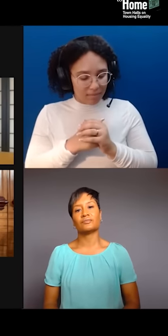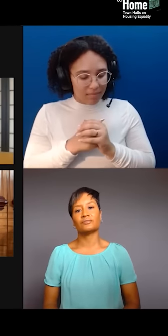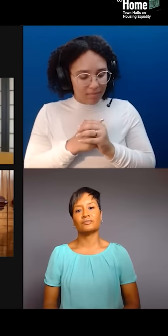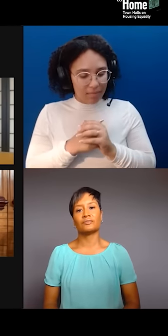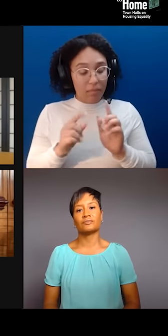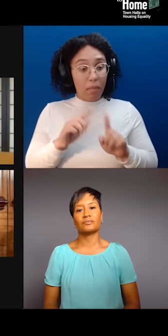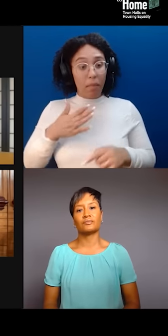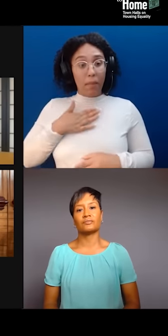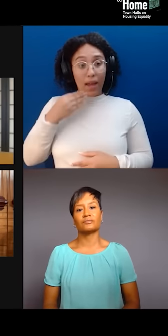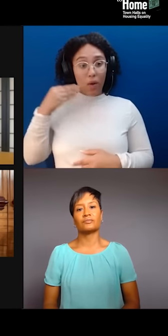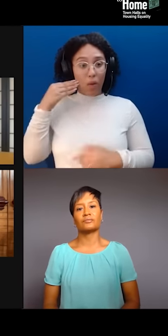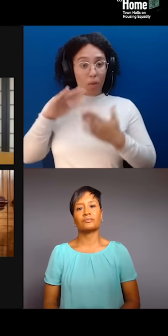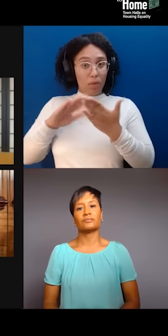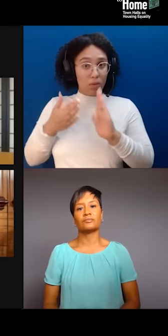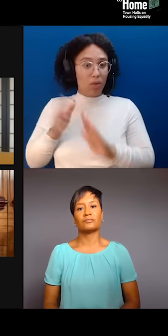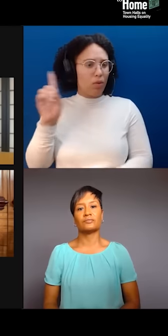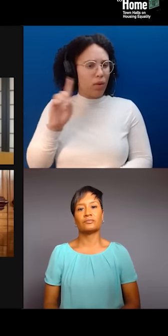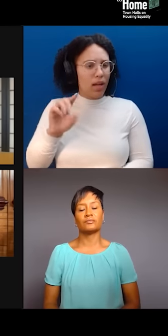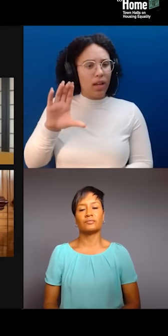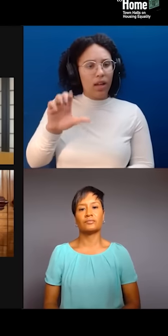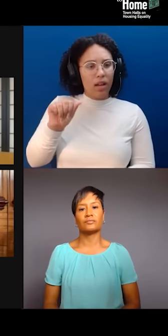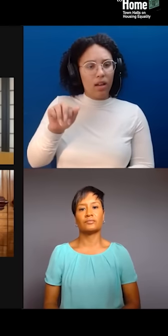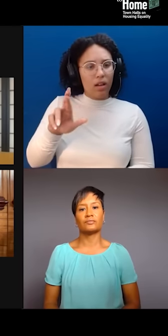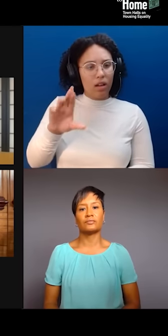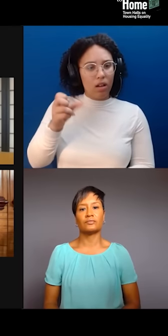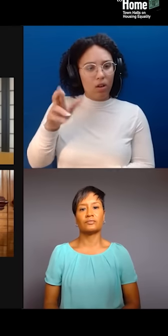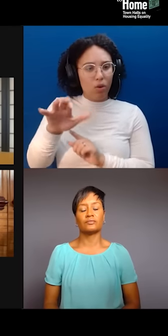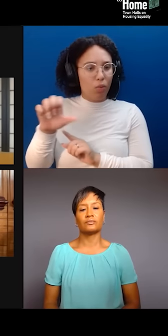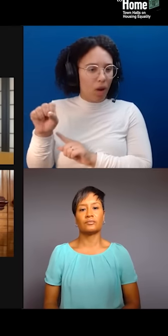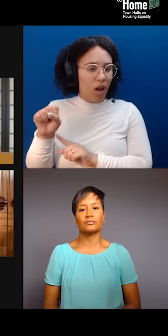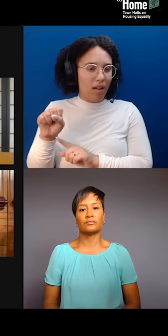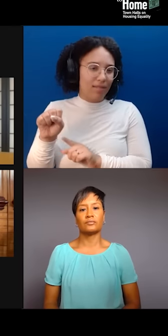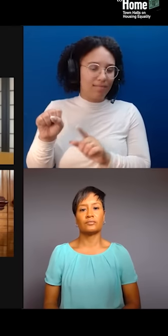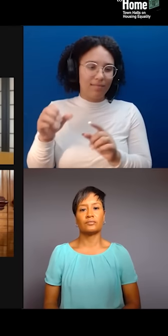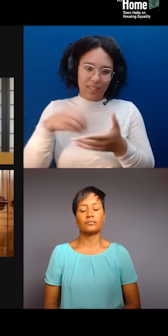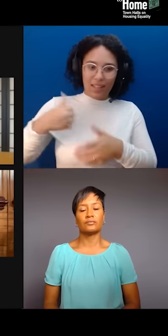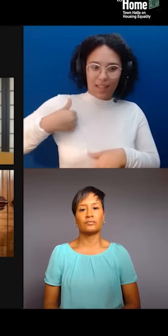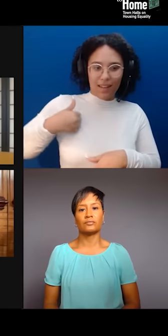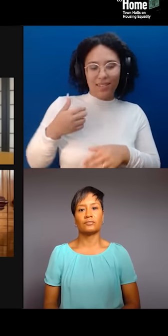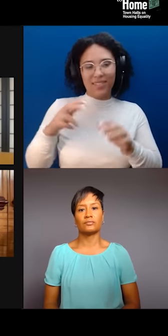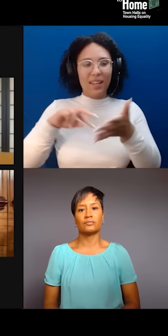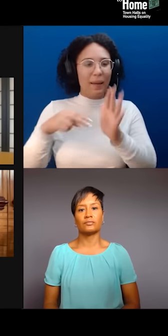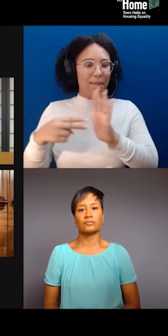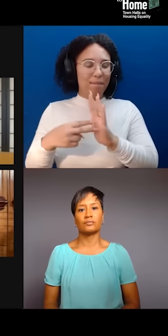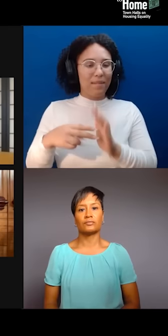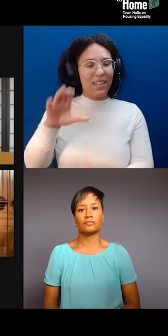The caribou used to cross there until 100,000 white prospectors came to our region. And you know, the caribou are pretty sensitive to that,